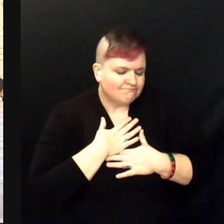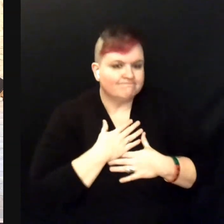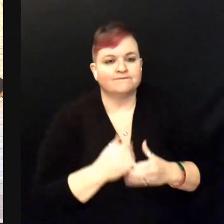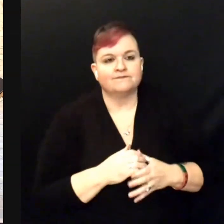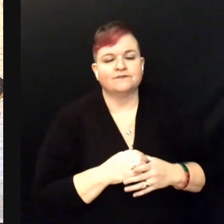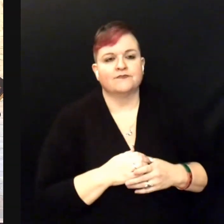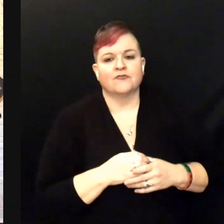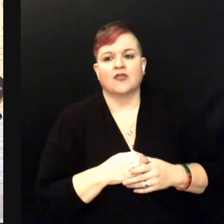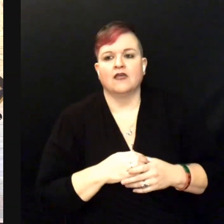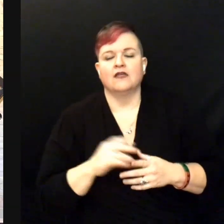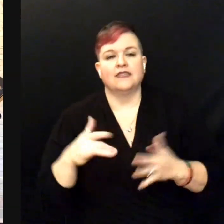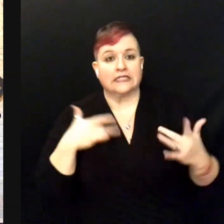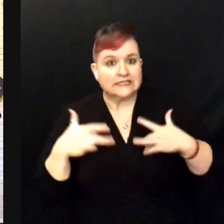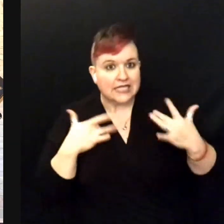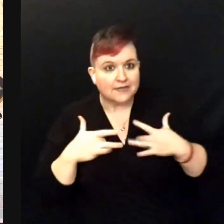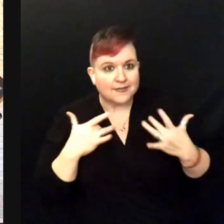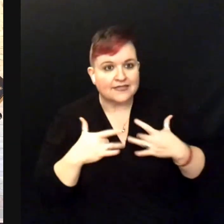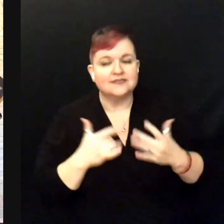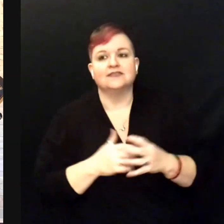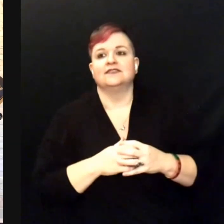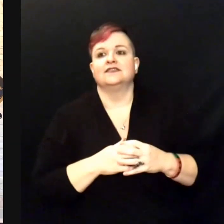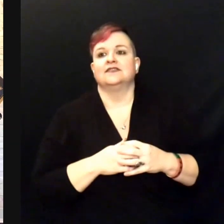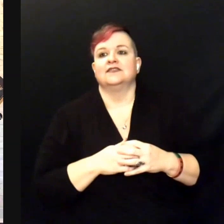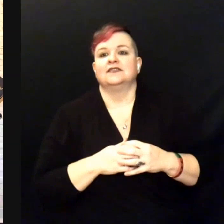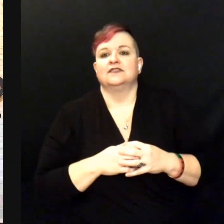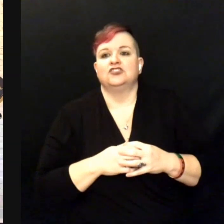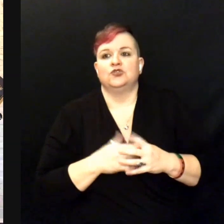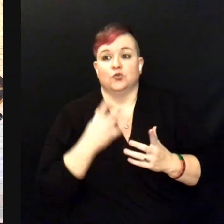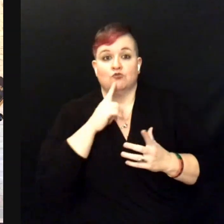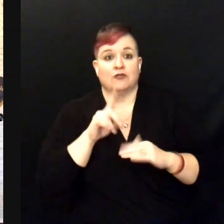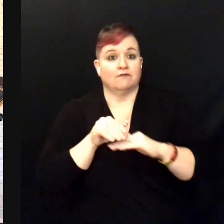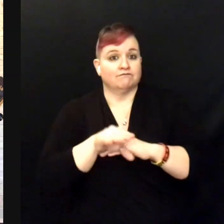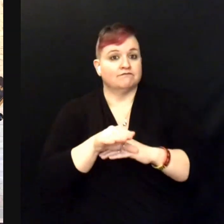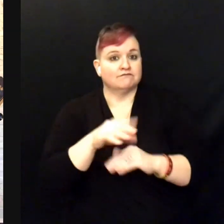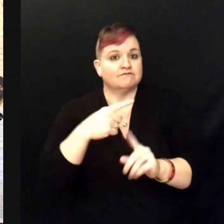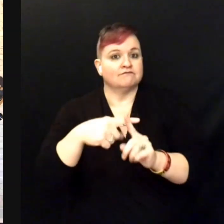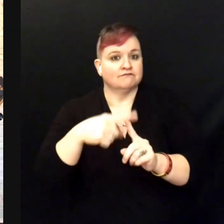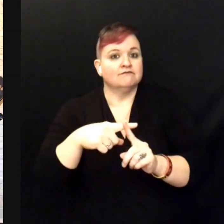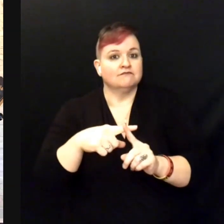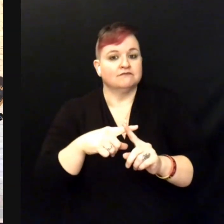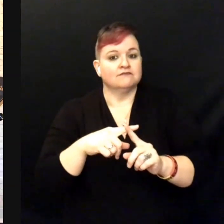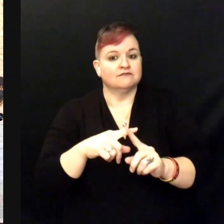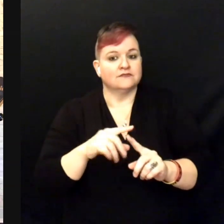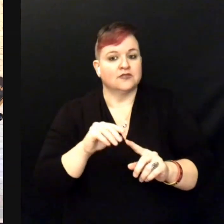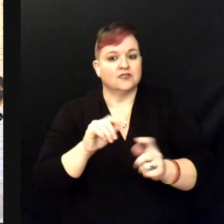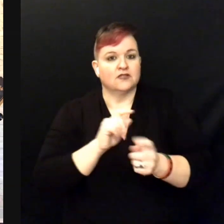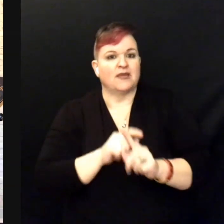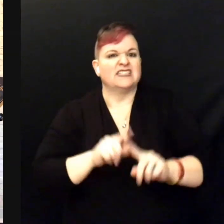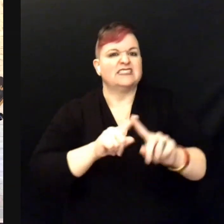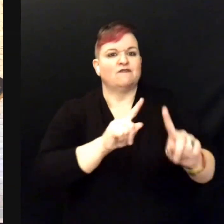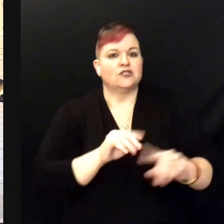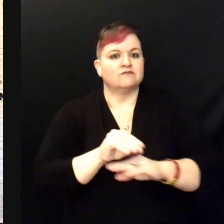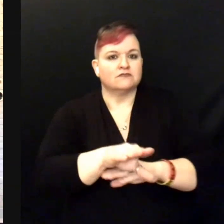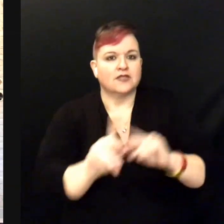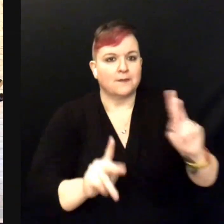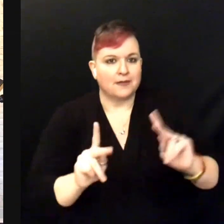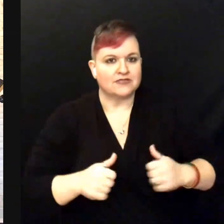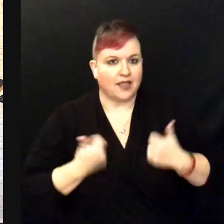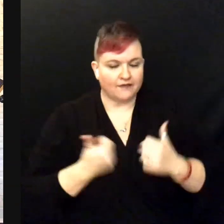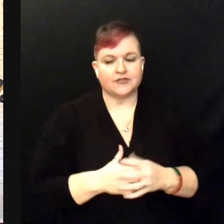the excitement to make a difference and for those you who do not have any